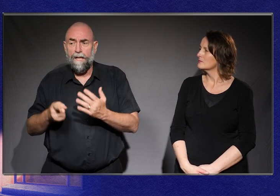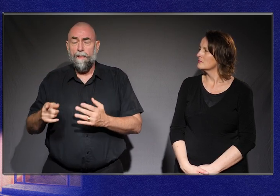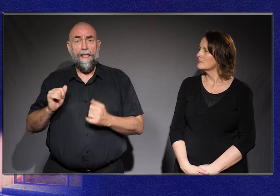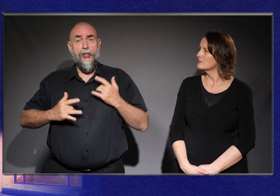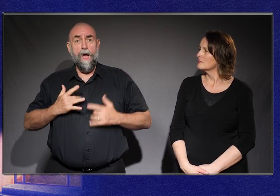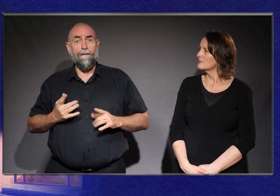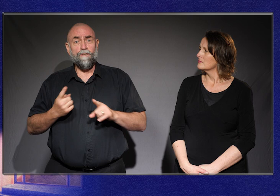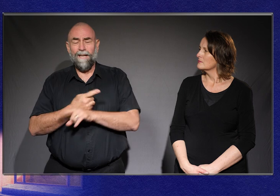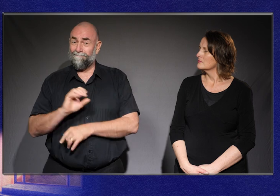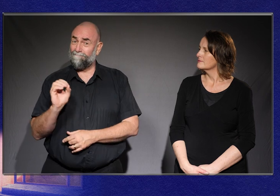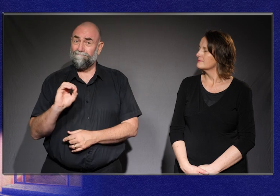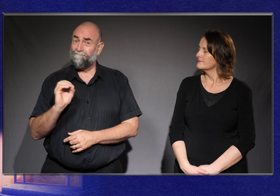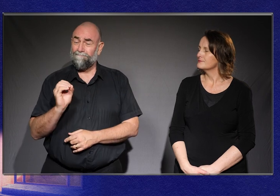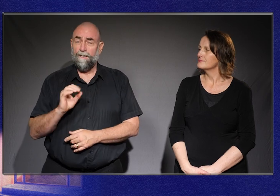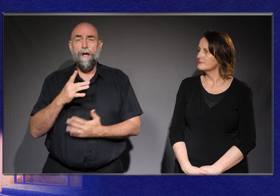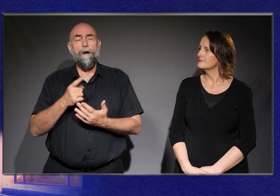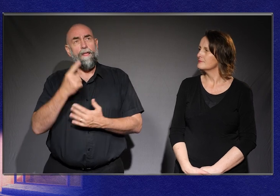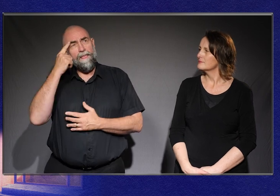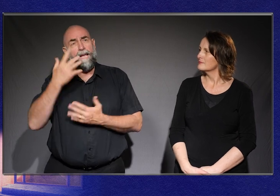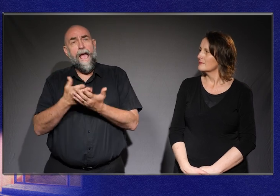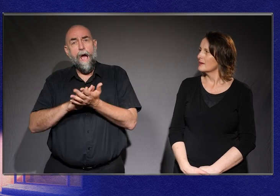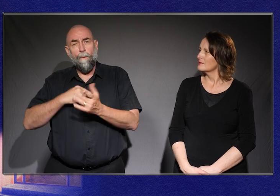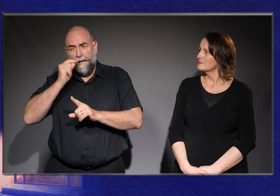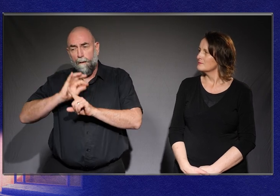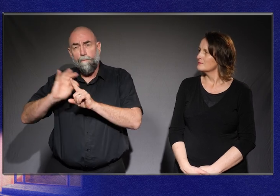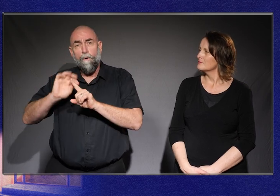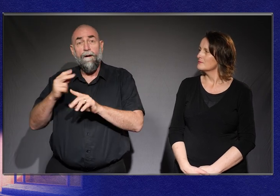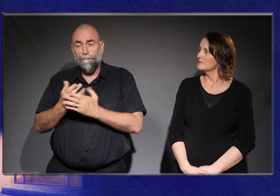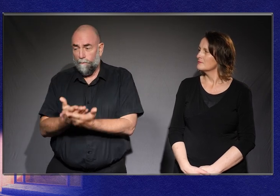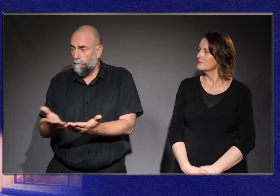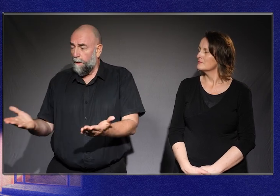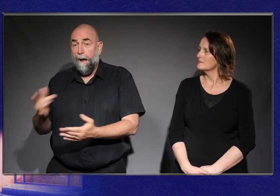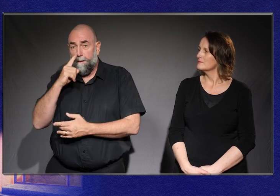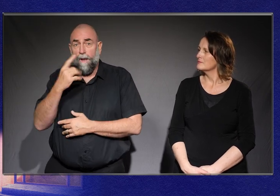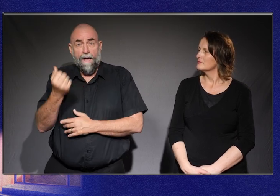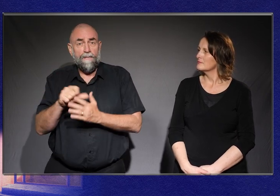And while it would go a long way to make life better for lots of people with disability,